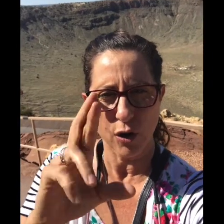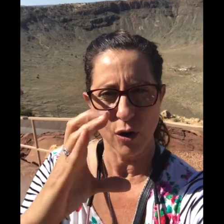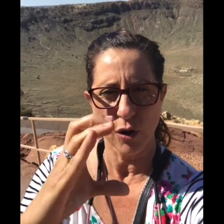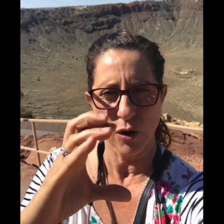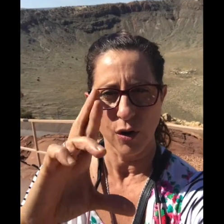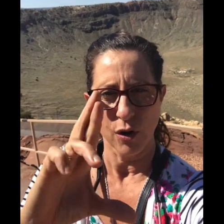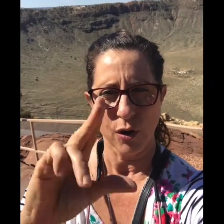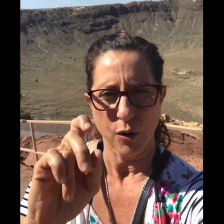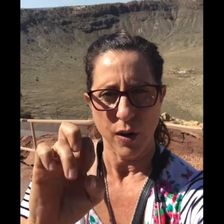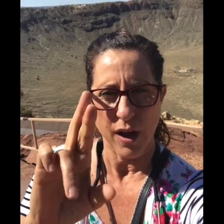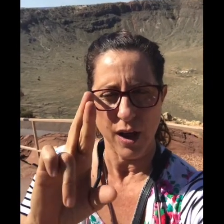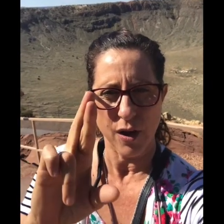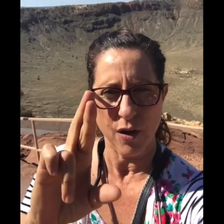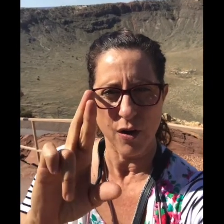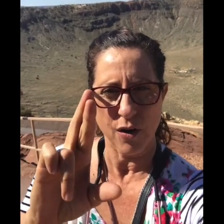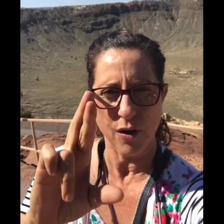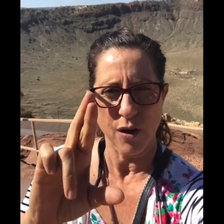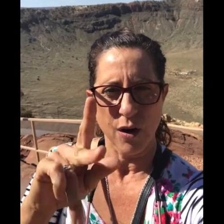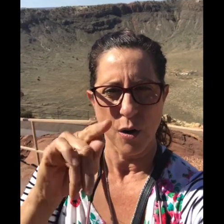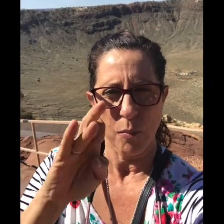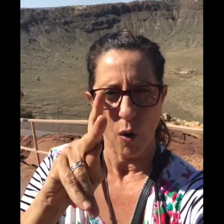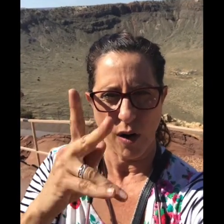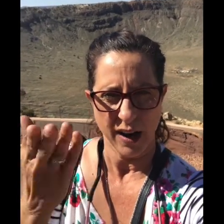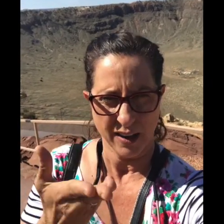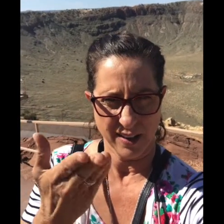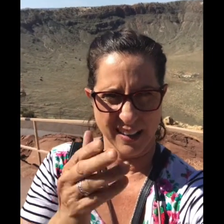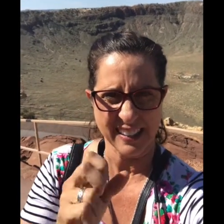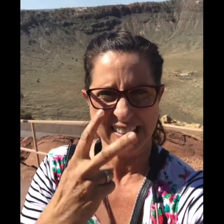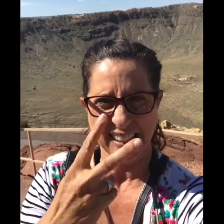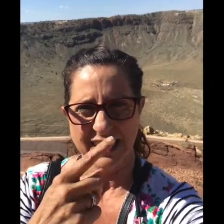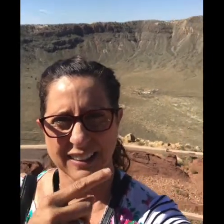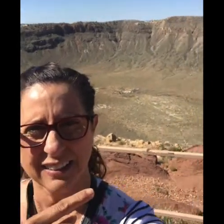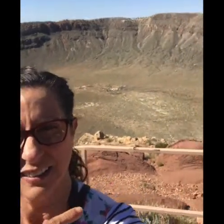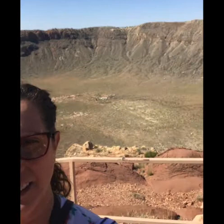at the Meteor Crater Park. You can see it behind me.